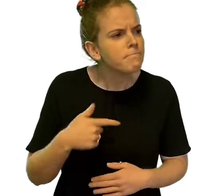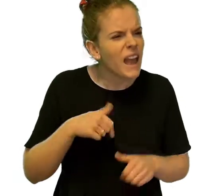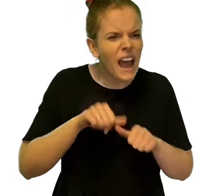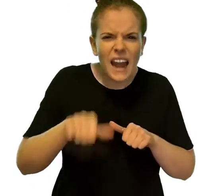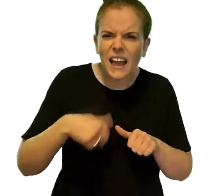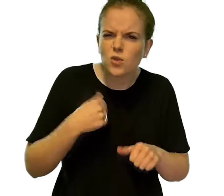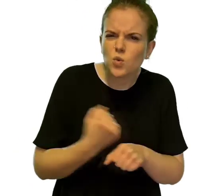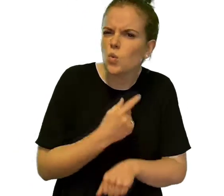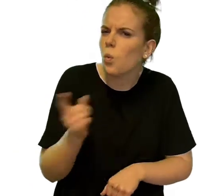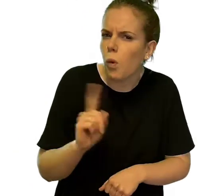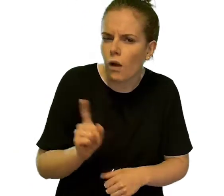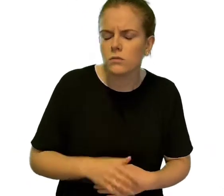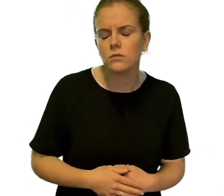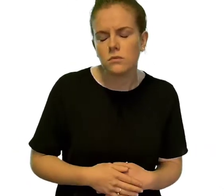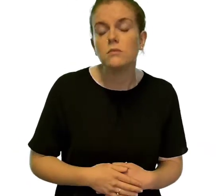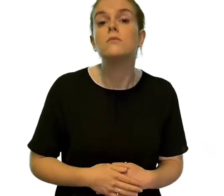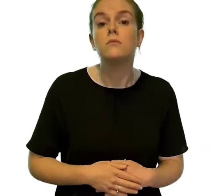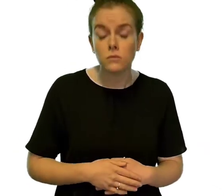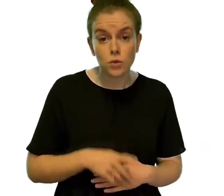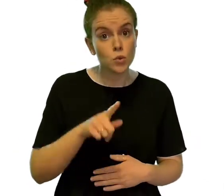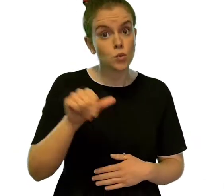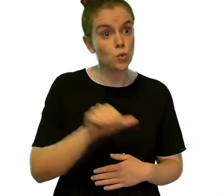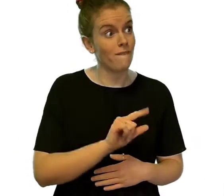You should have had your appointment for your 2nd vaccination.